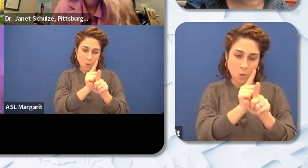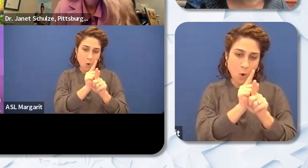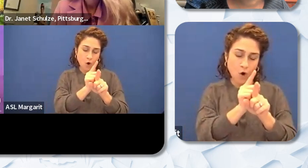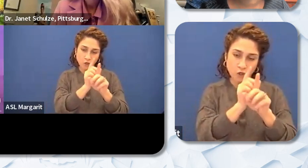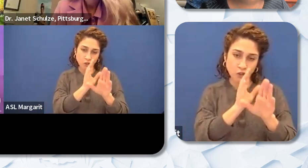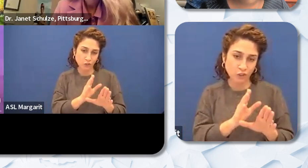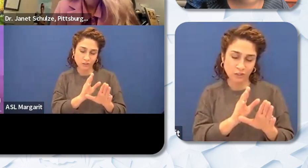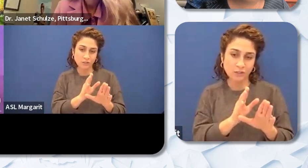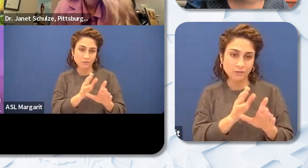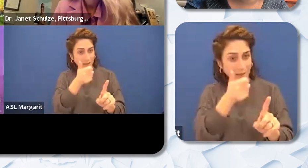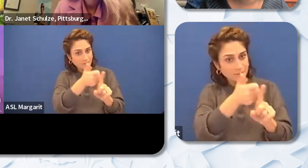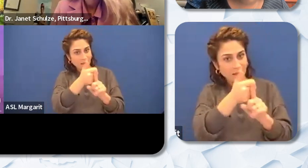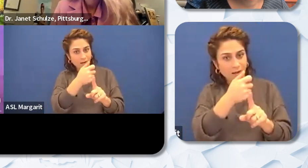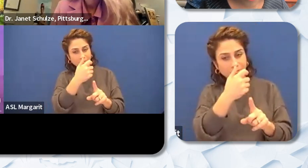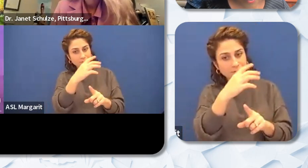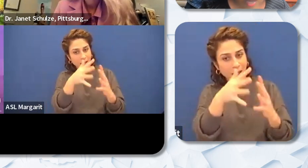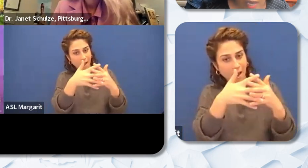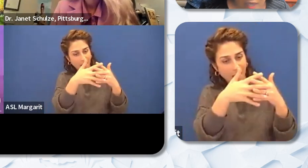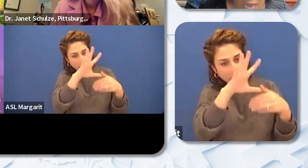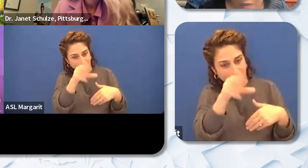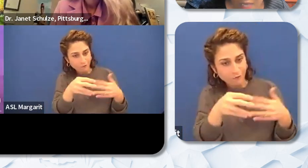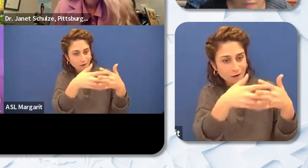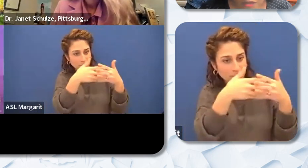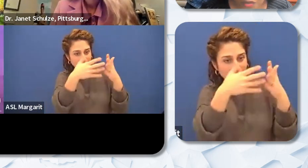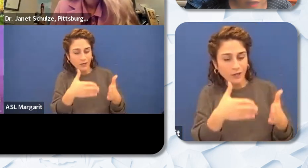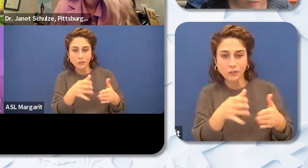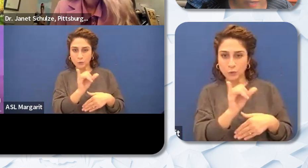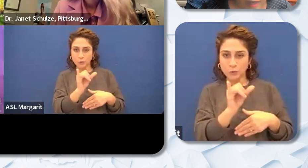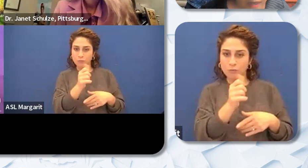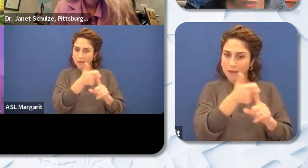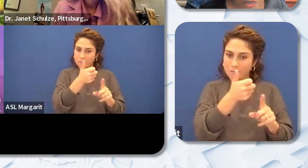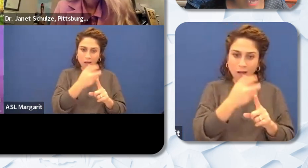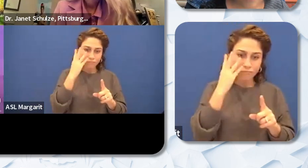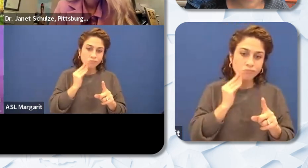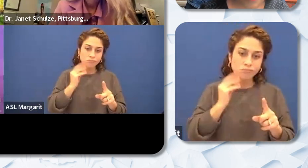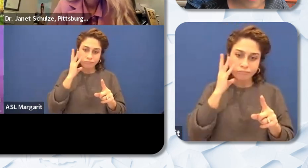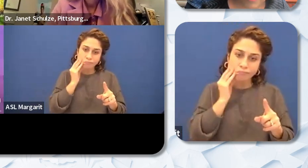too who have been through you know who has gone through some of the issues they are going through